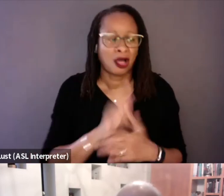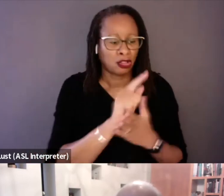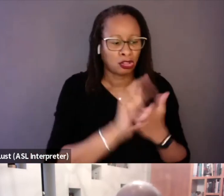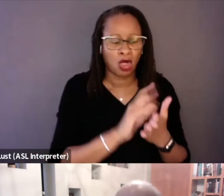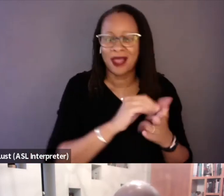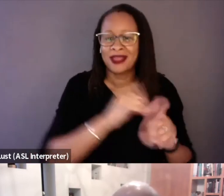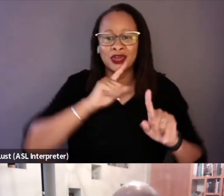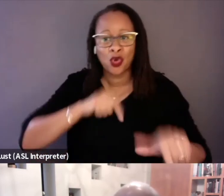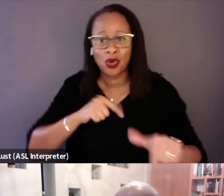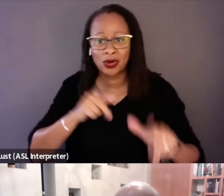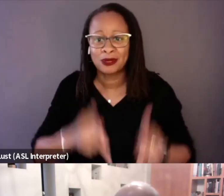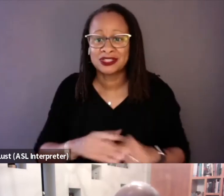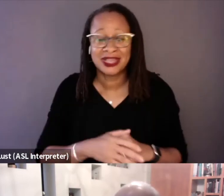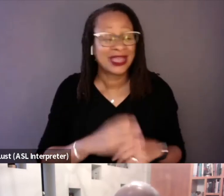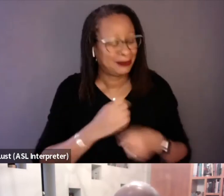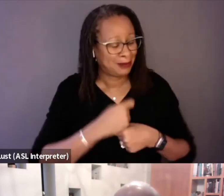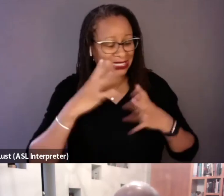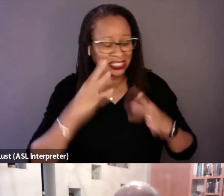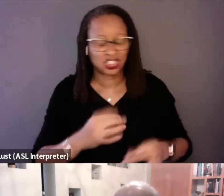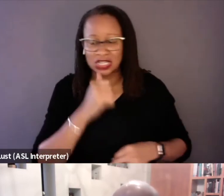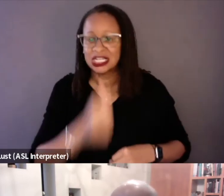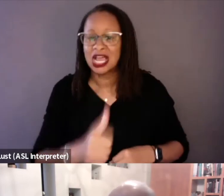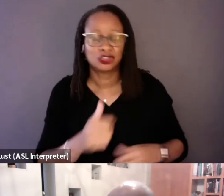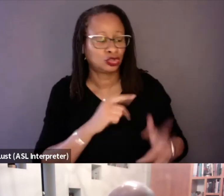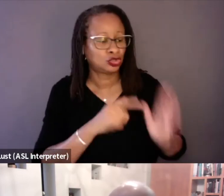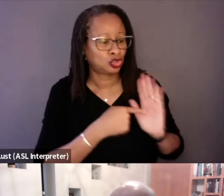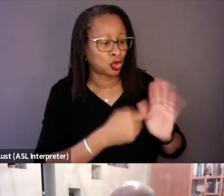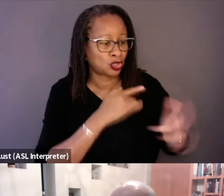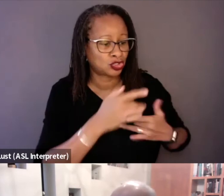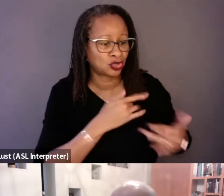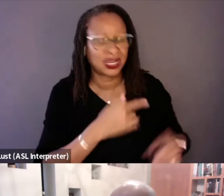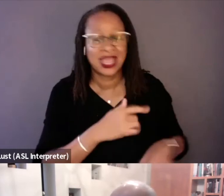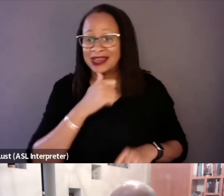not to show concern and not to go into Attica.